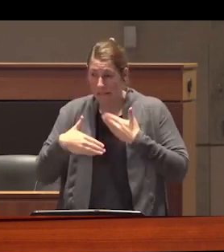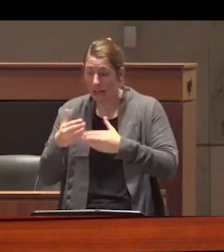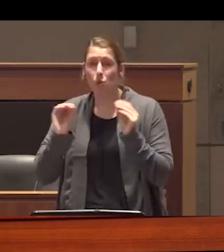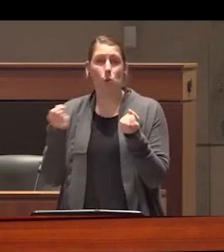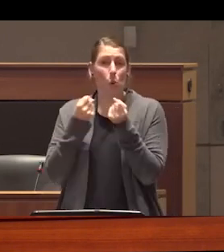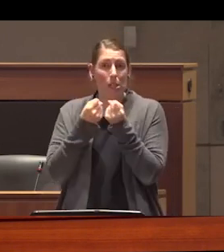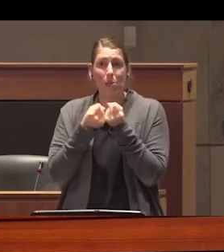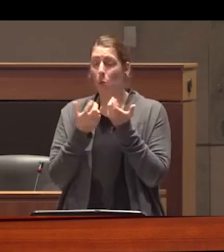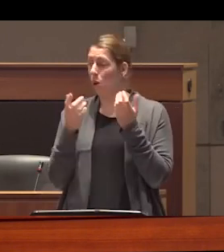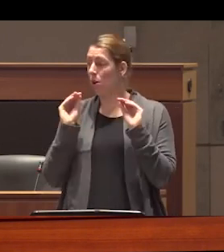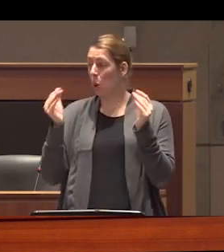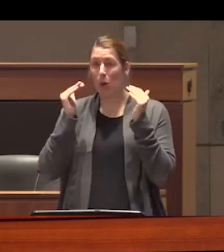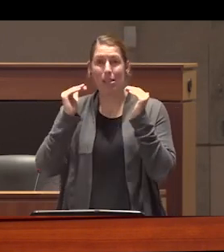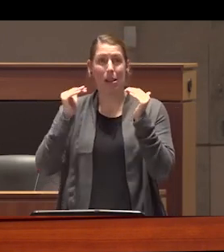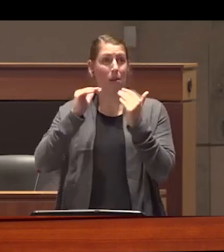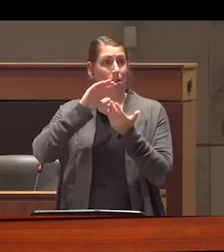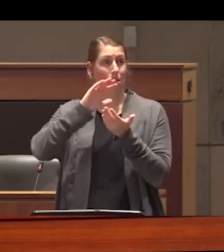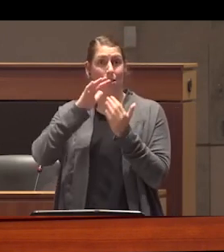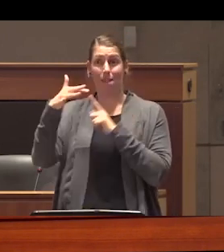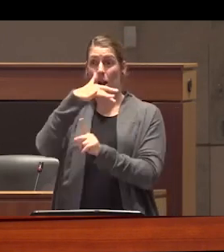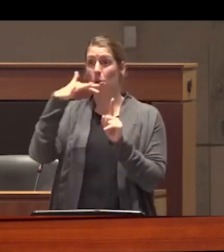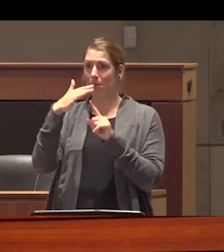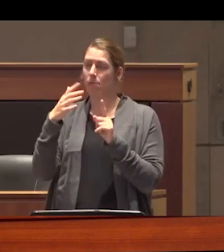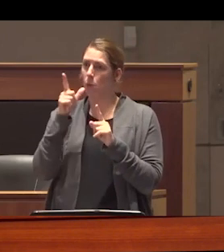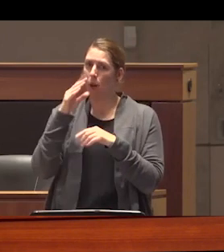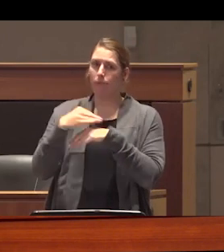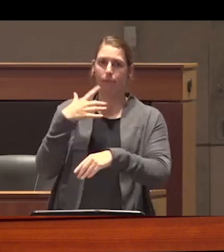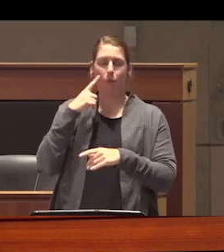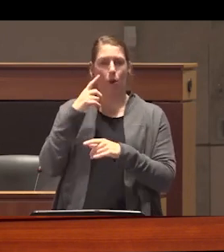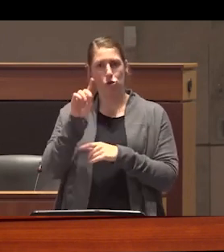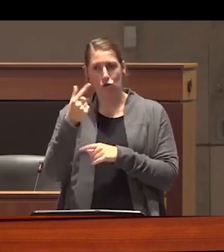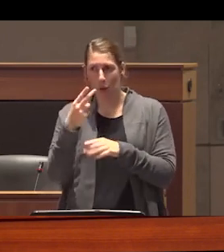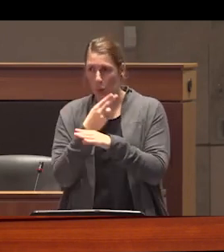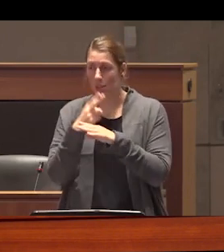unstable environments that drove their drug use in the first place so given this context it is